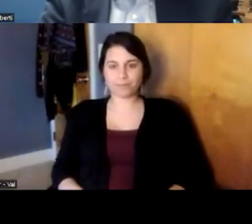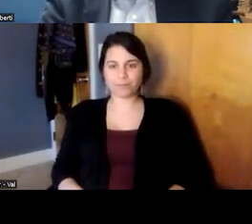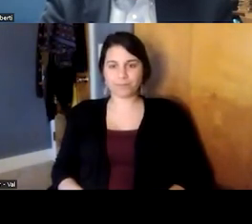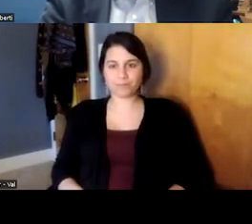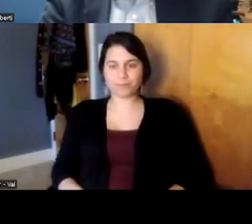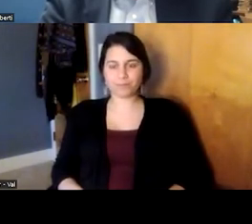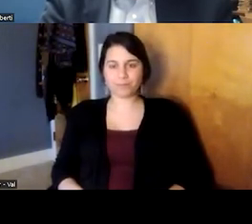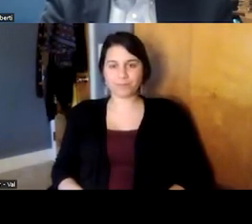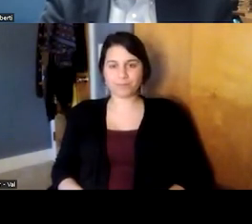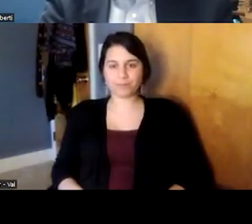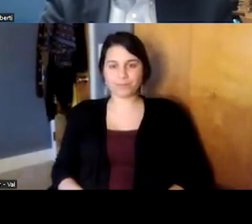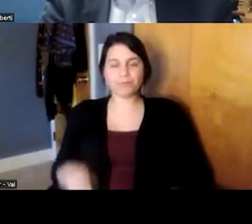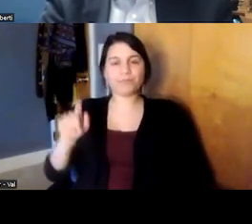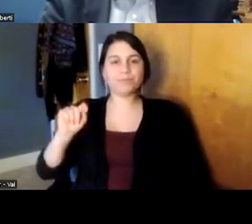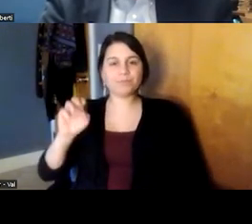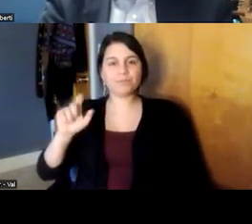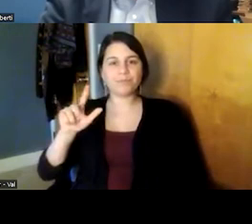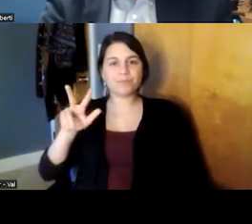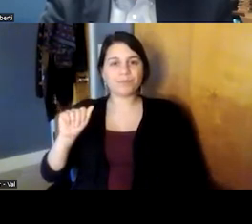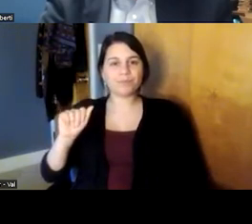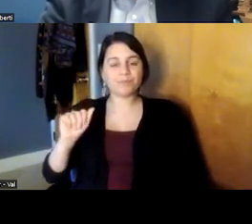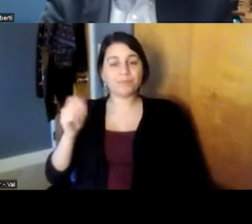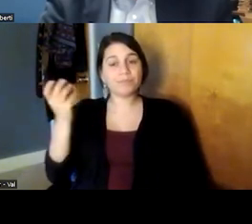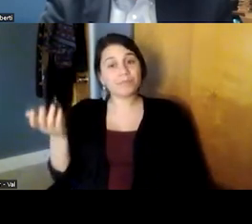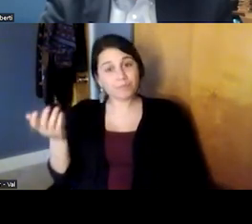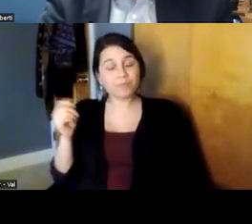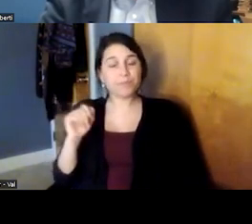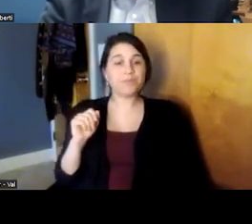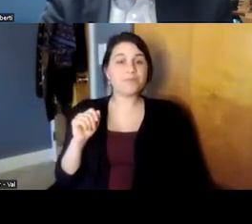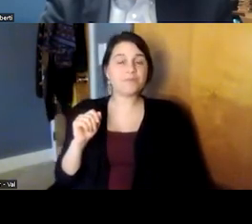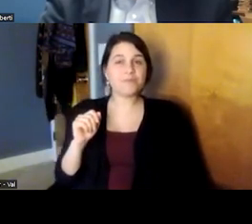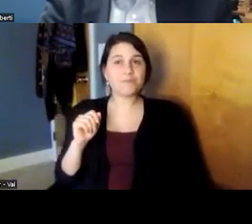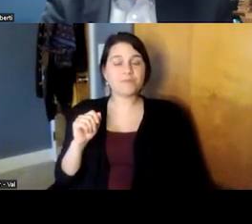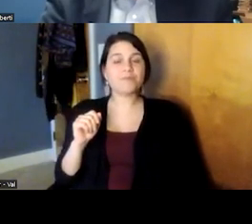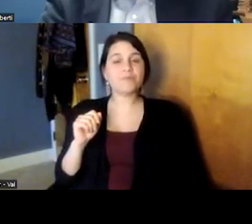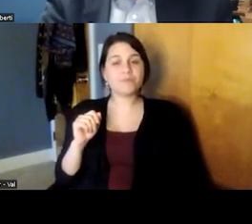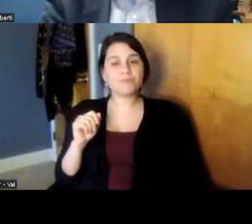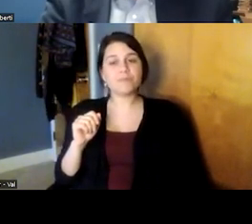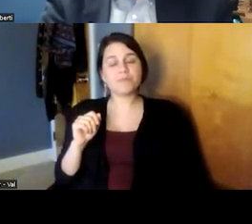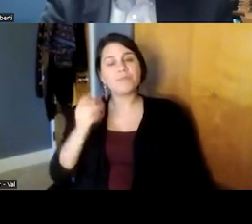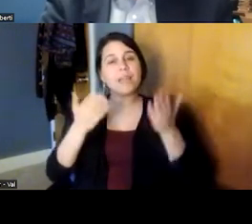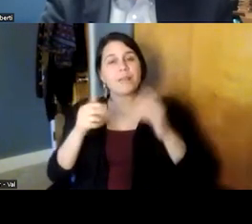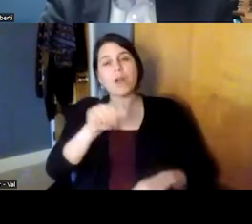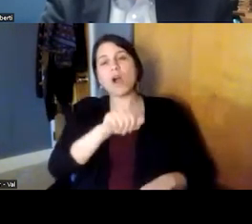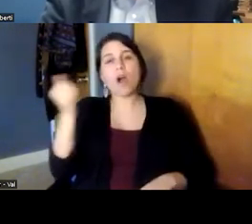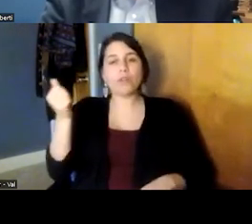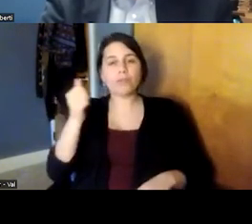i i would just add also that there might be another um domain biocycle so some people